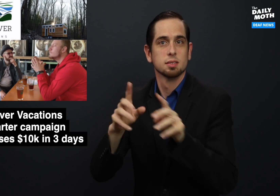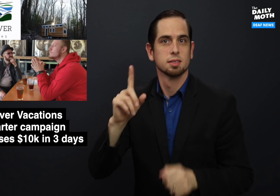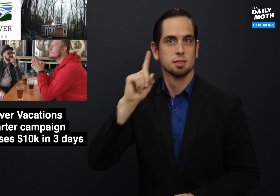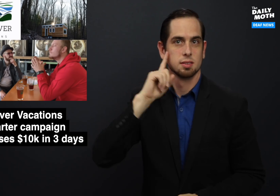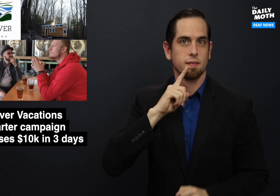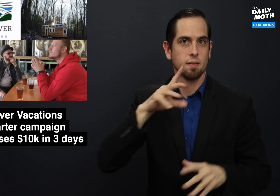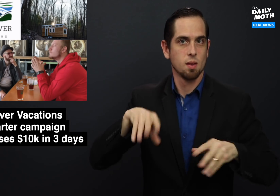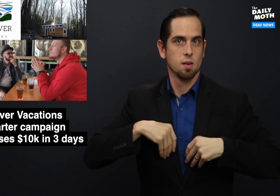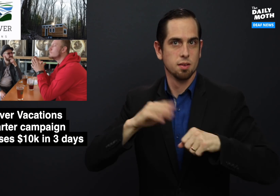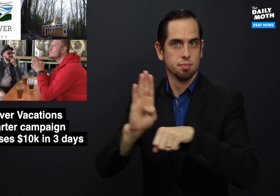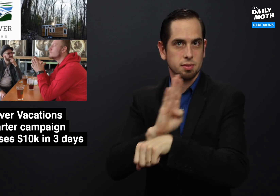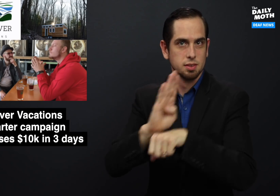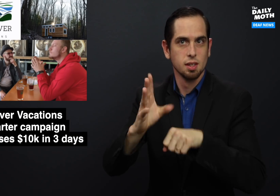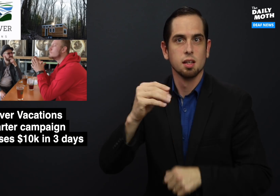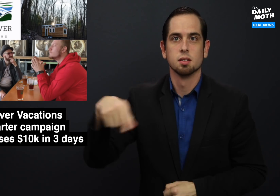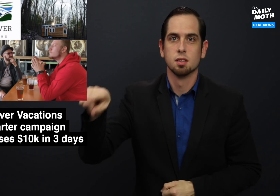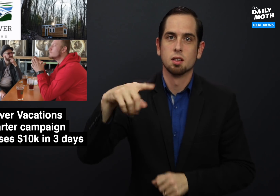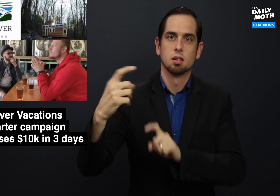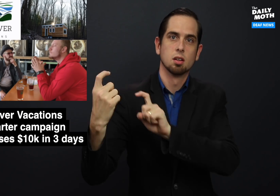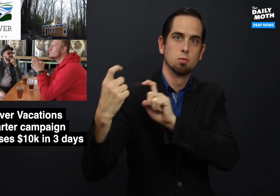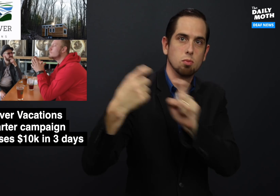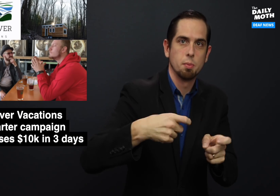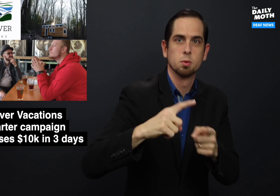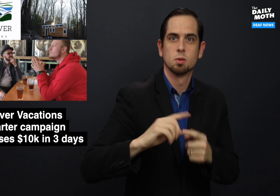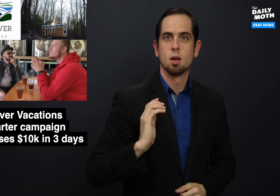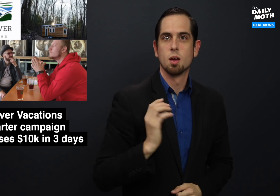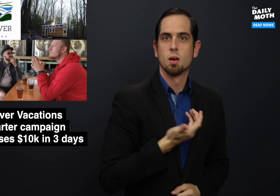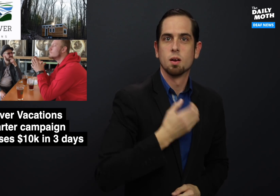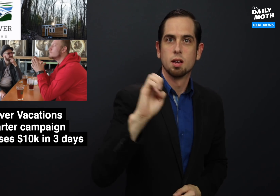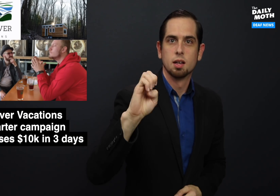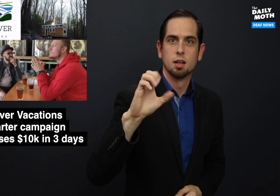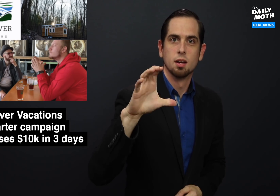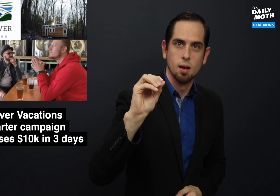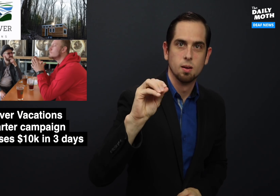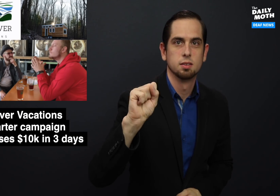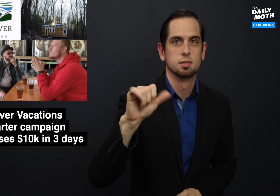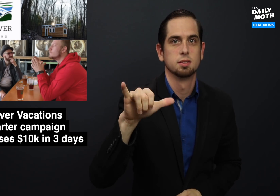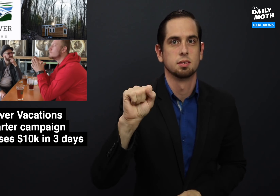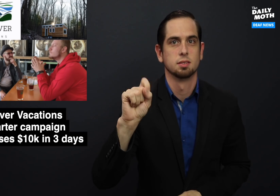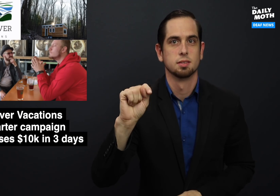a Deaf-owned business and contribute to our ecosystem.